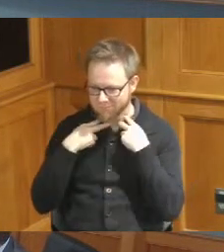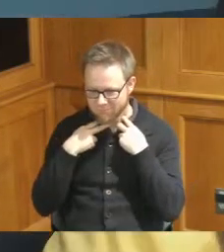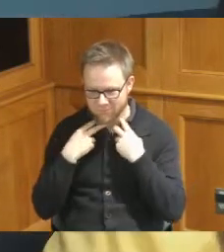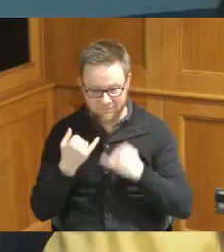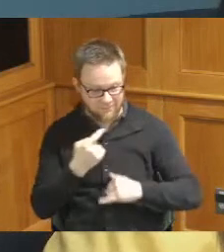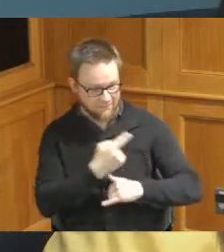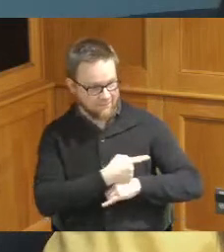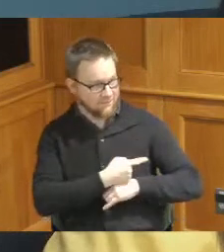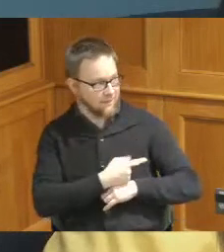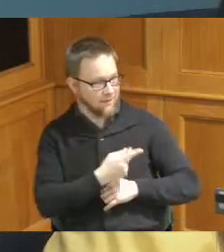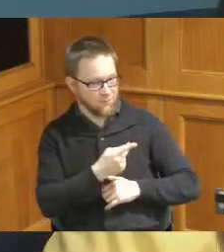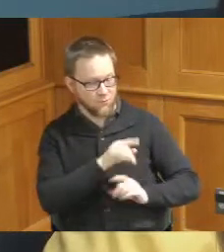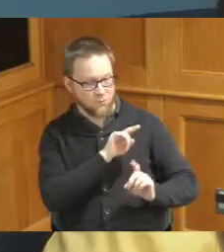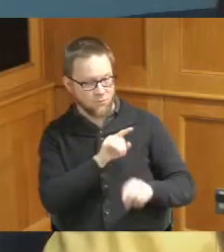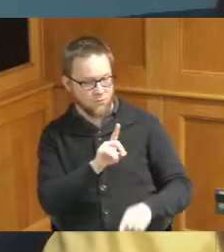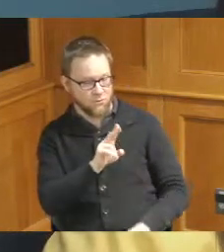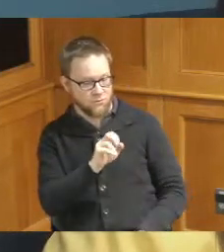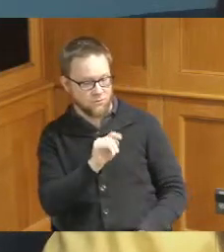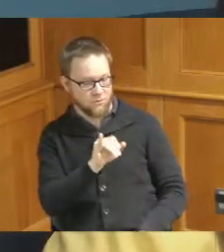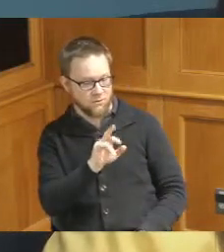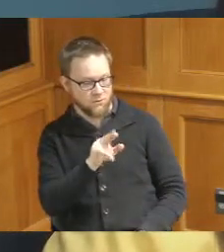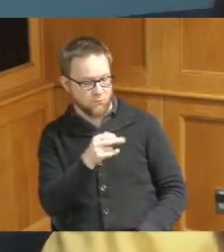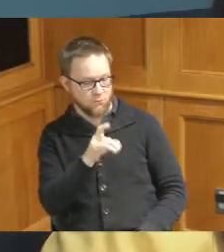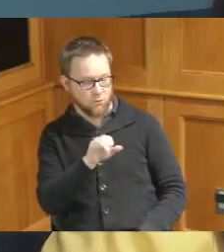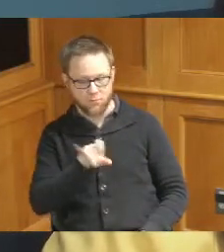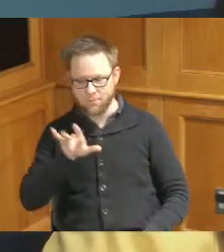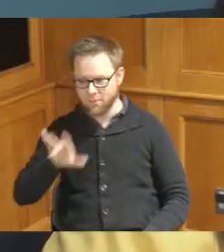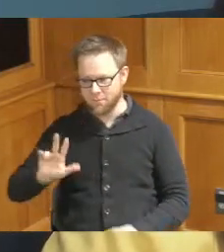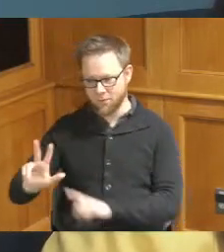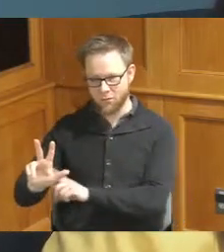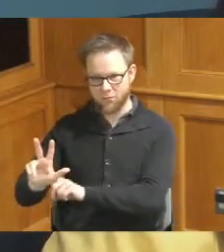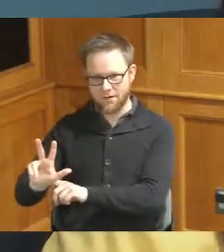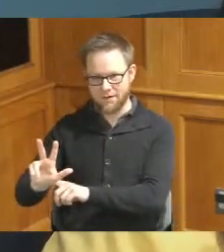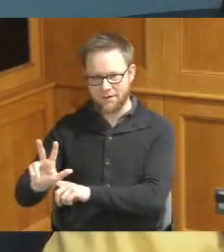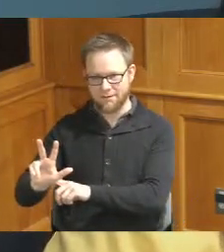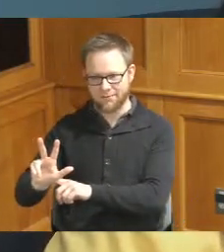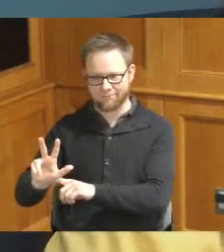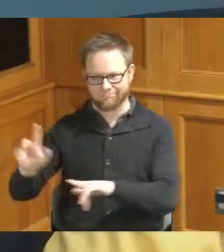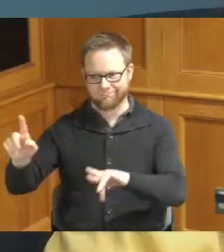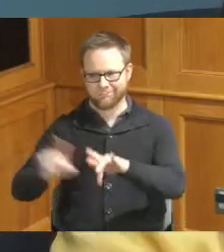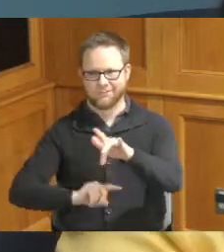going to Dusty Rhodes we pressed three it bypassed three completely and went to four